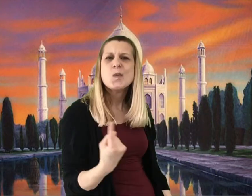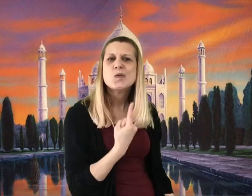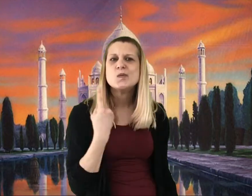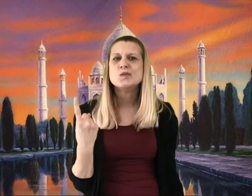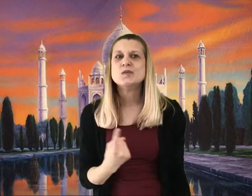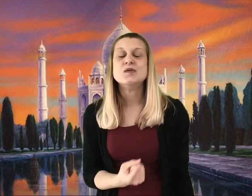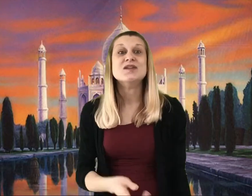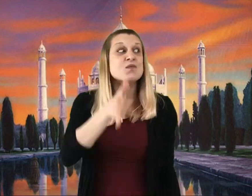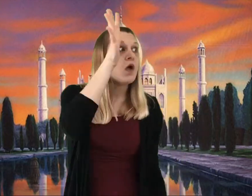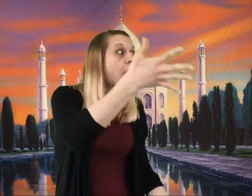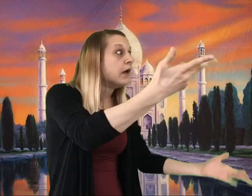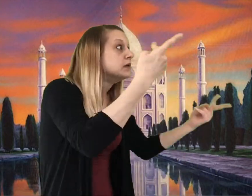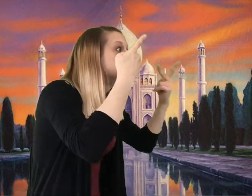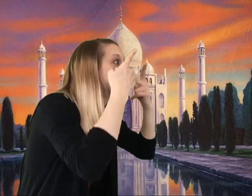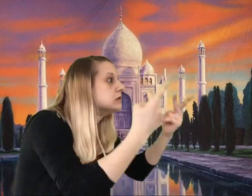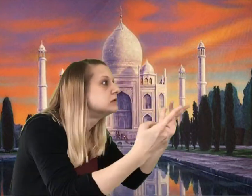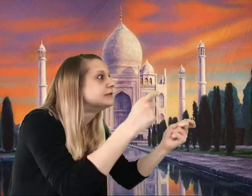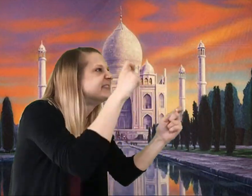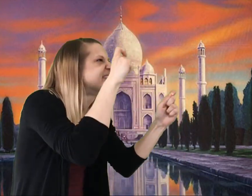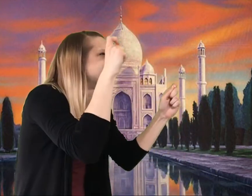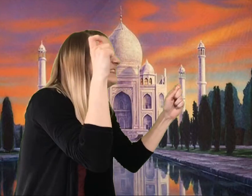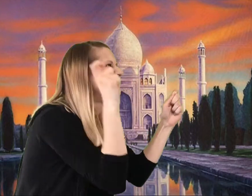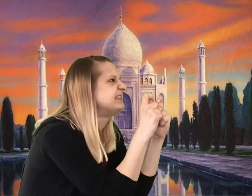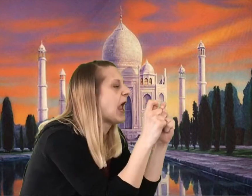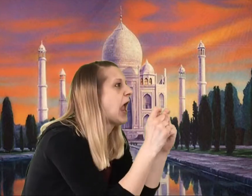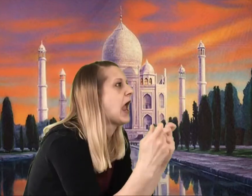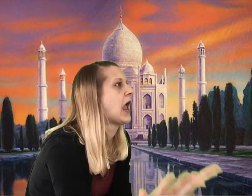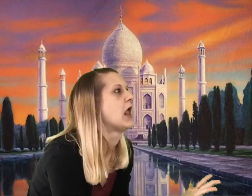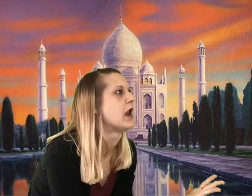"Exactly!" said Grandpa Joe.